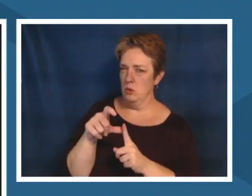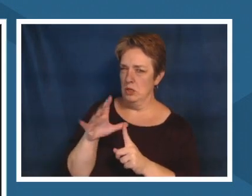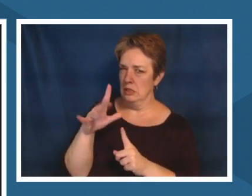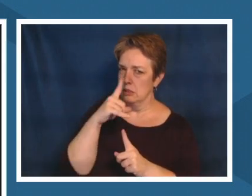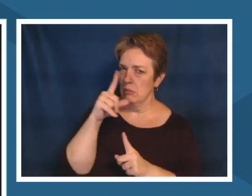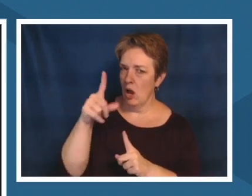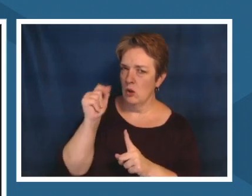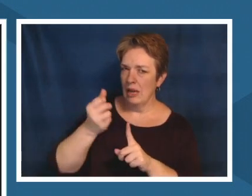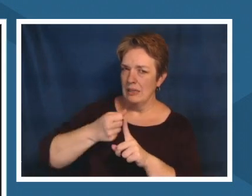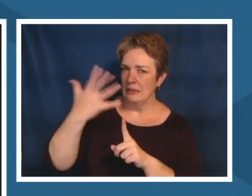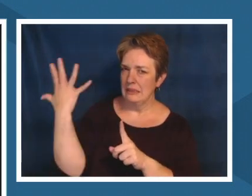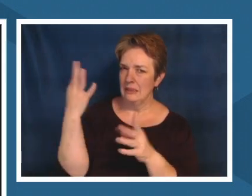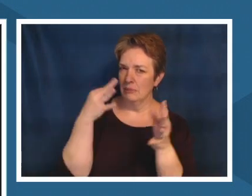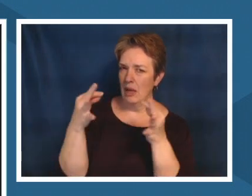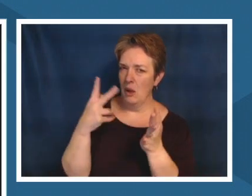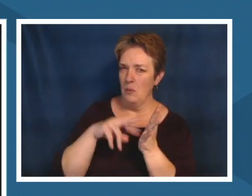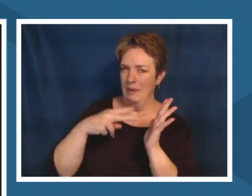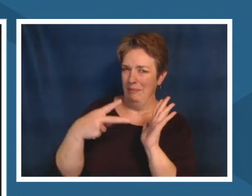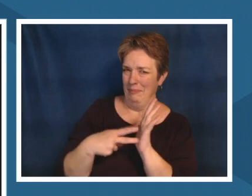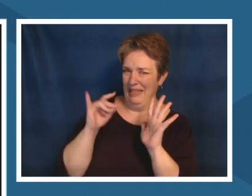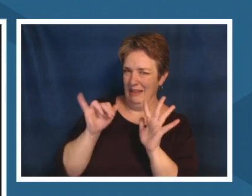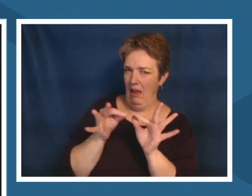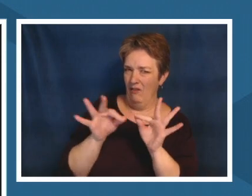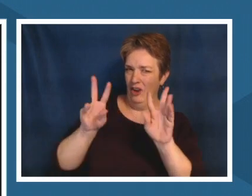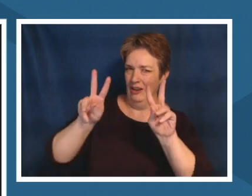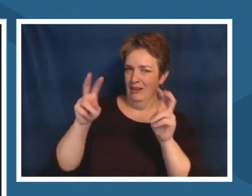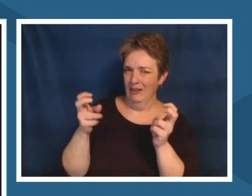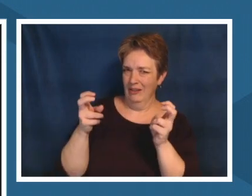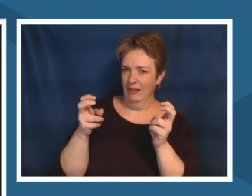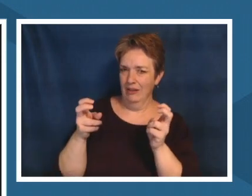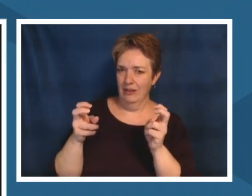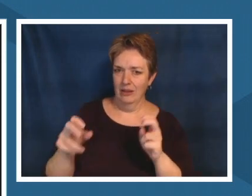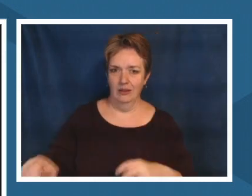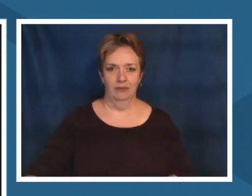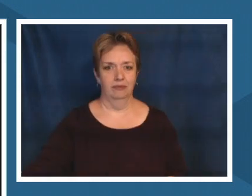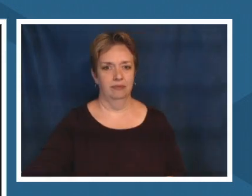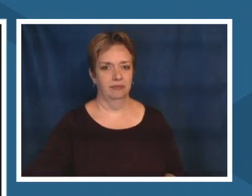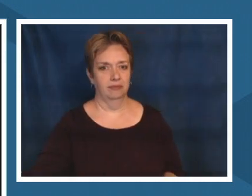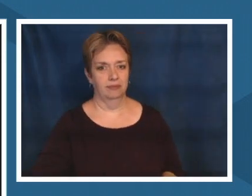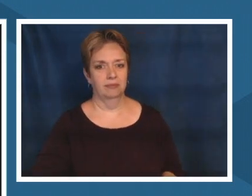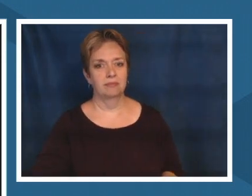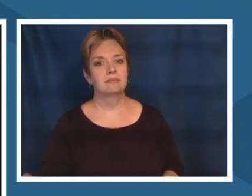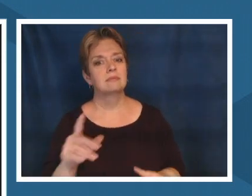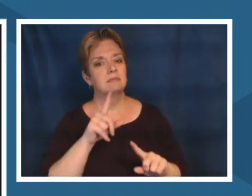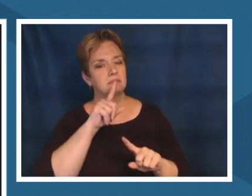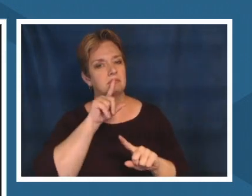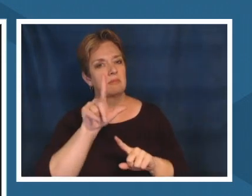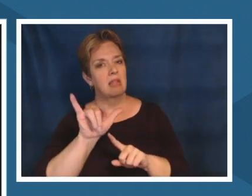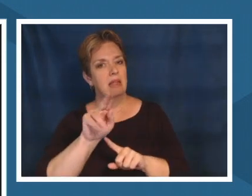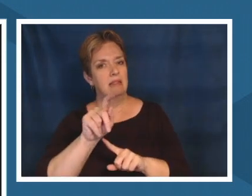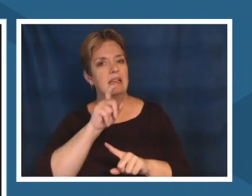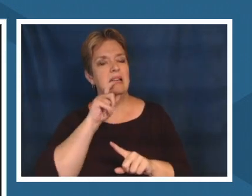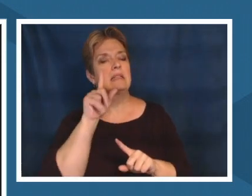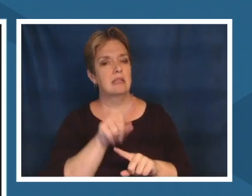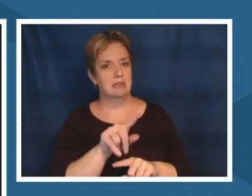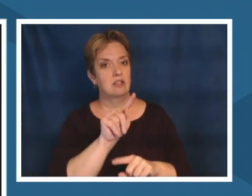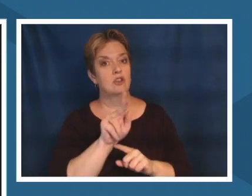turtle island if that's possible the land